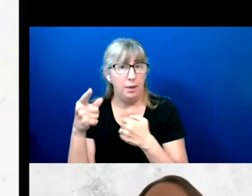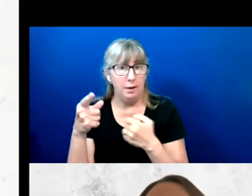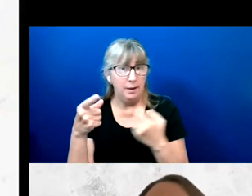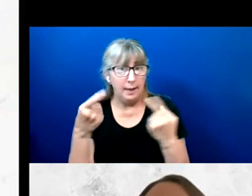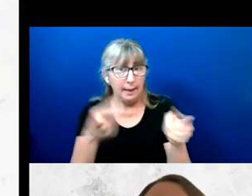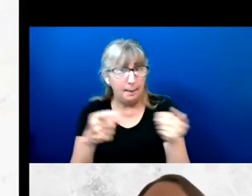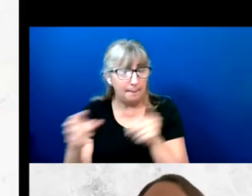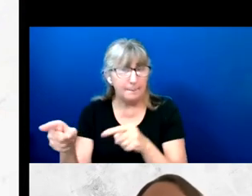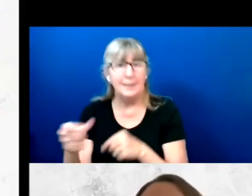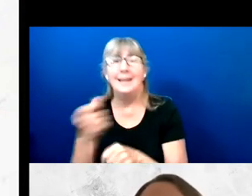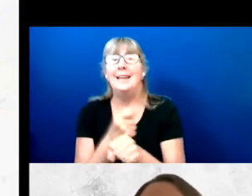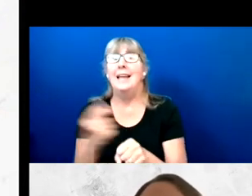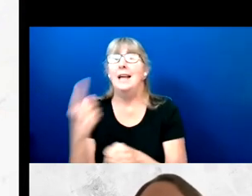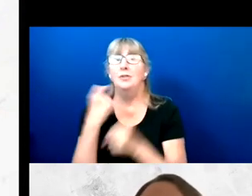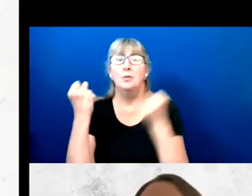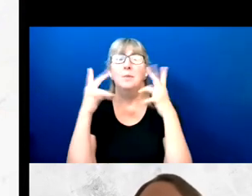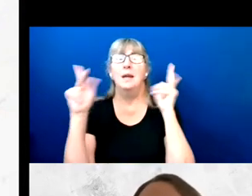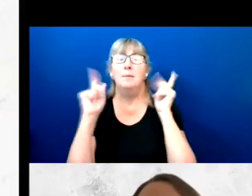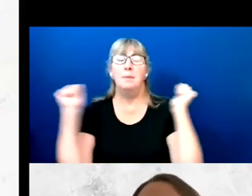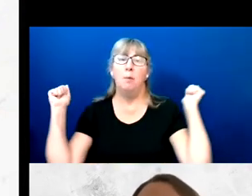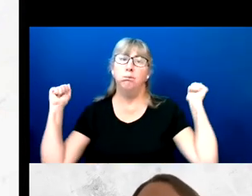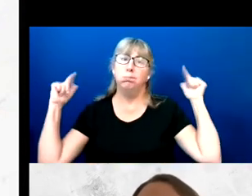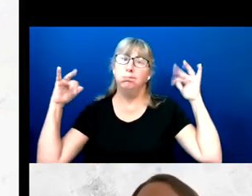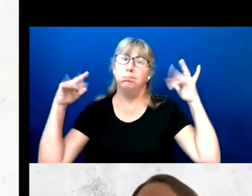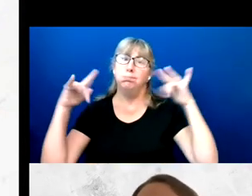numbers in spite of those barriers.